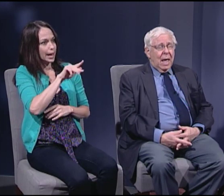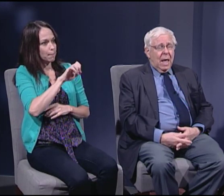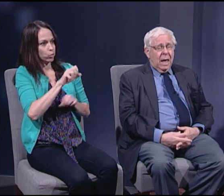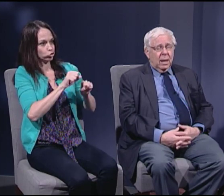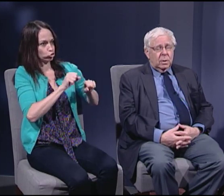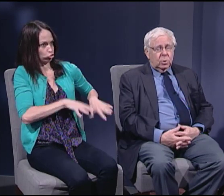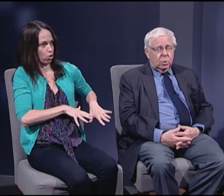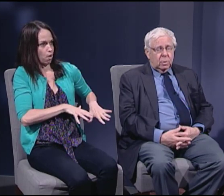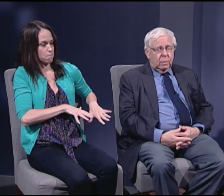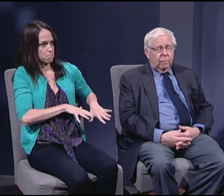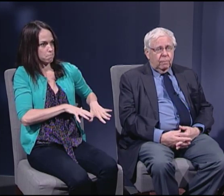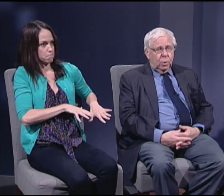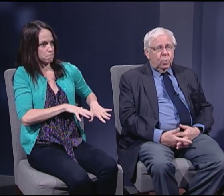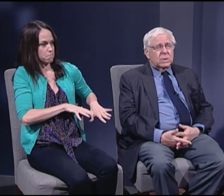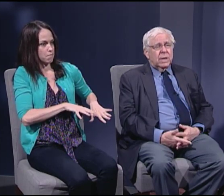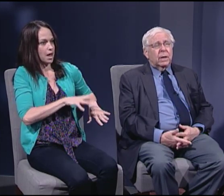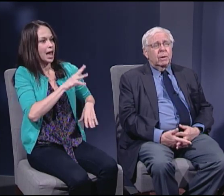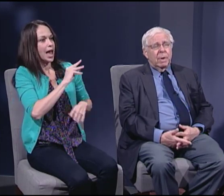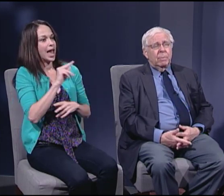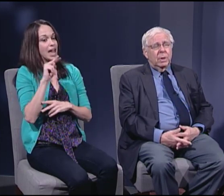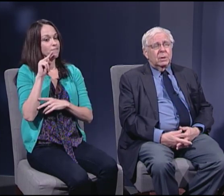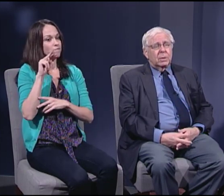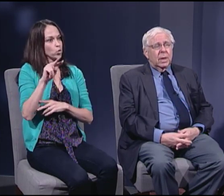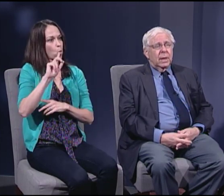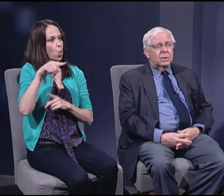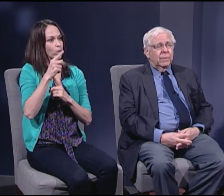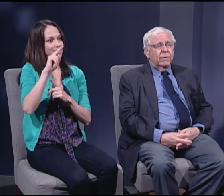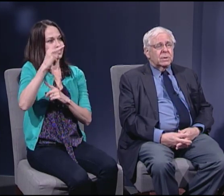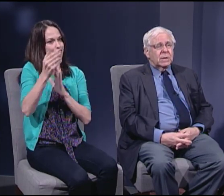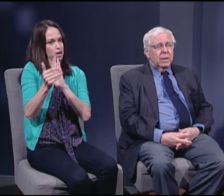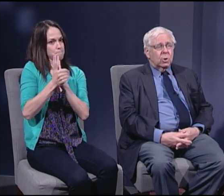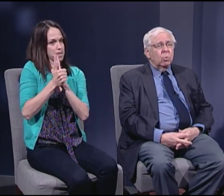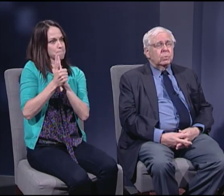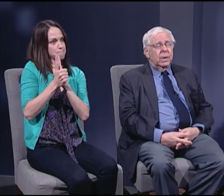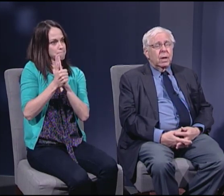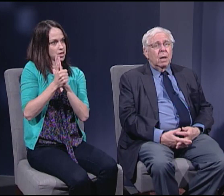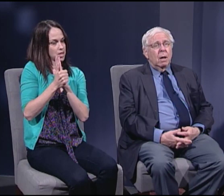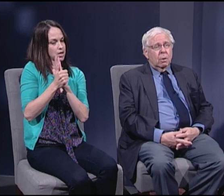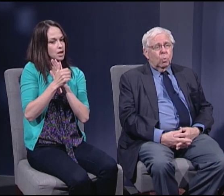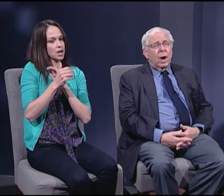and view the Second Amendment as if it says only the right